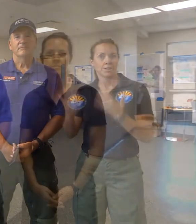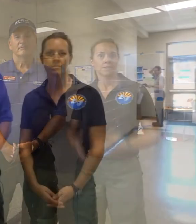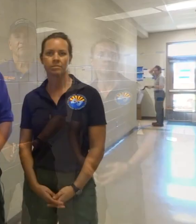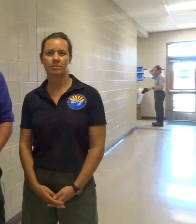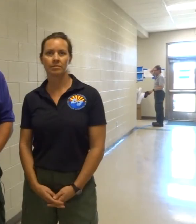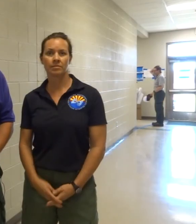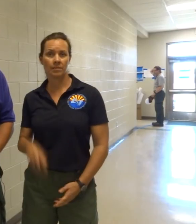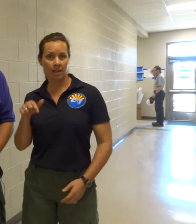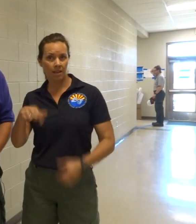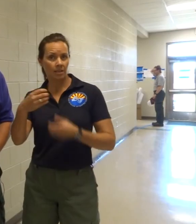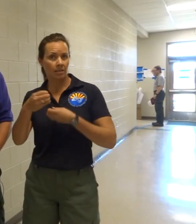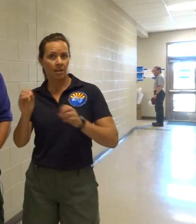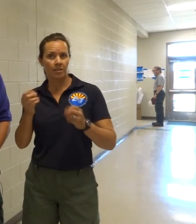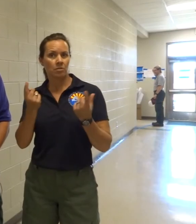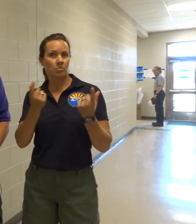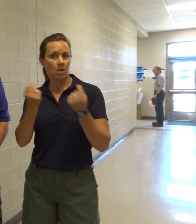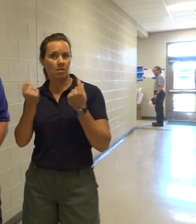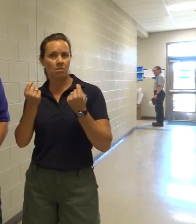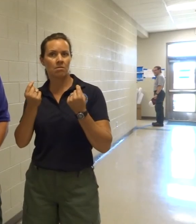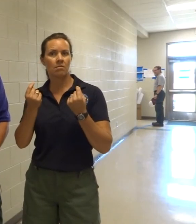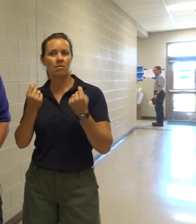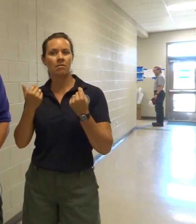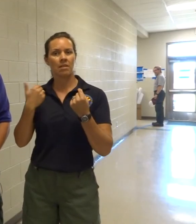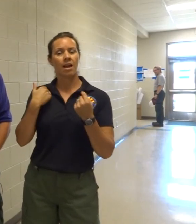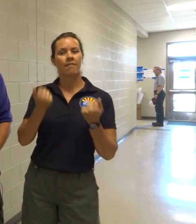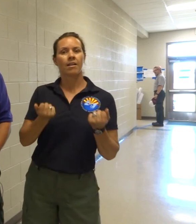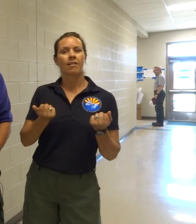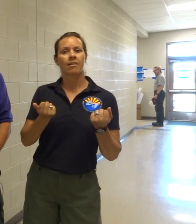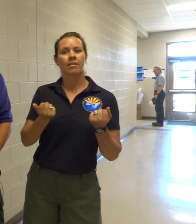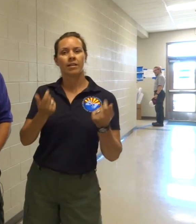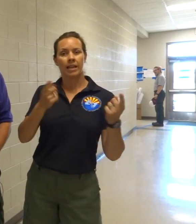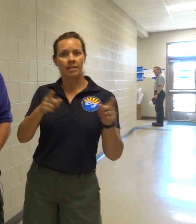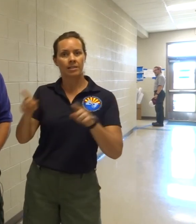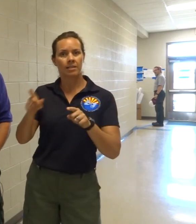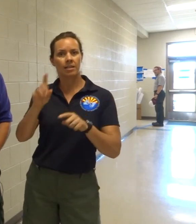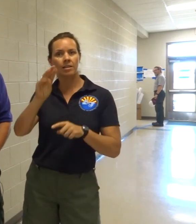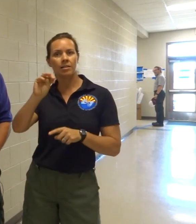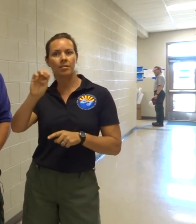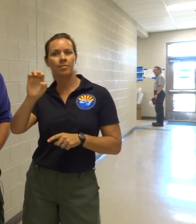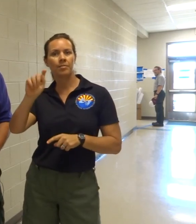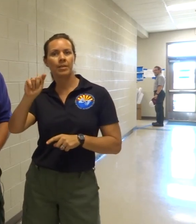In this office we have Incident and Meteorologist and Fire Behavior Specialist.